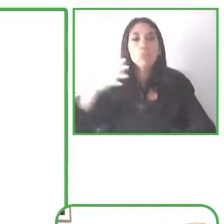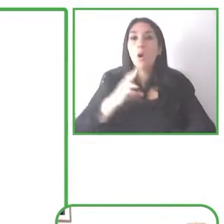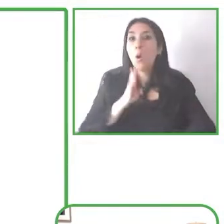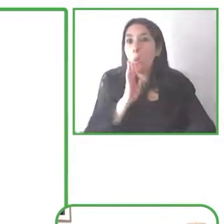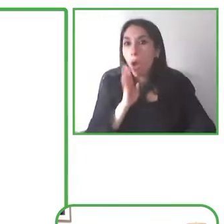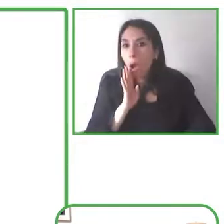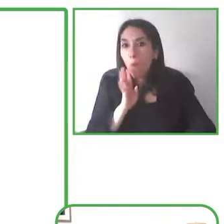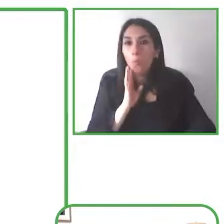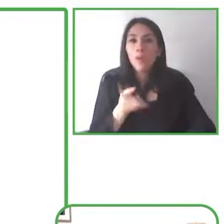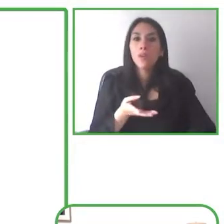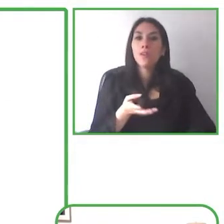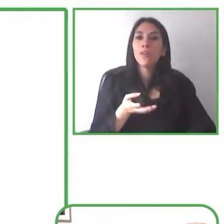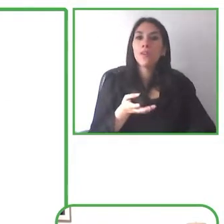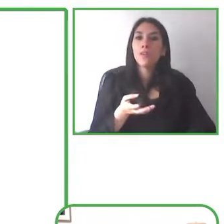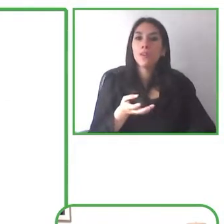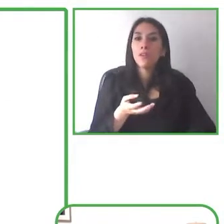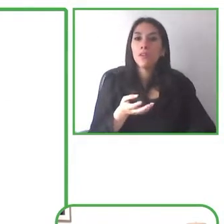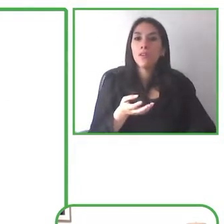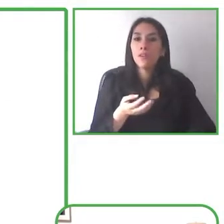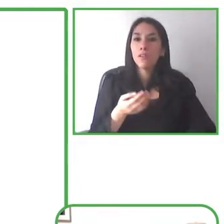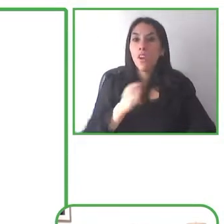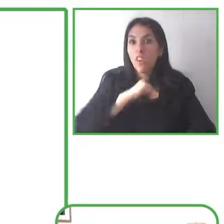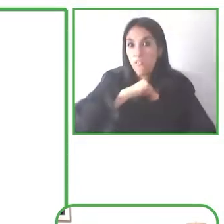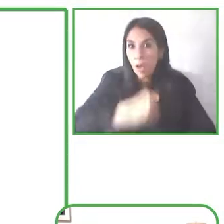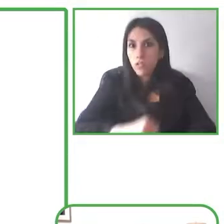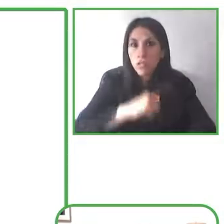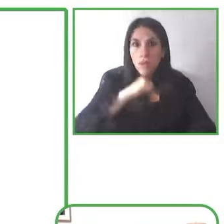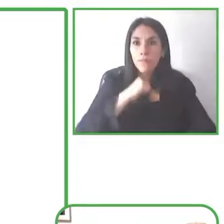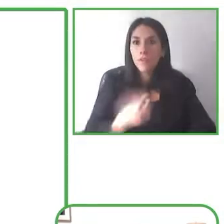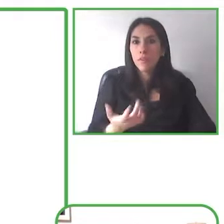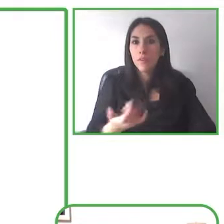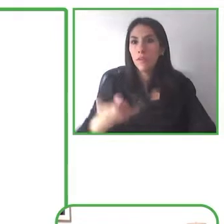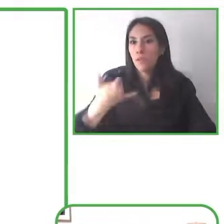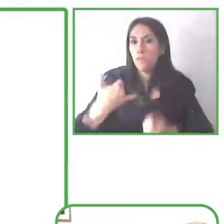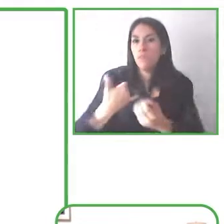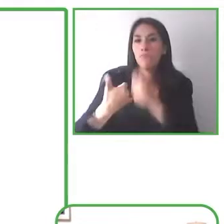And going back to that idea of building with people with disabilities, you know live